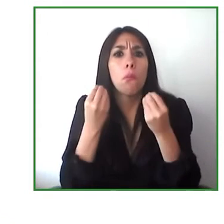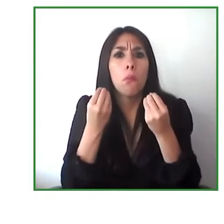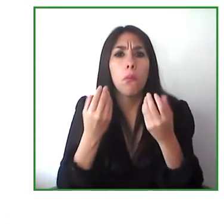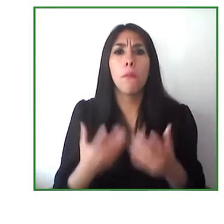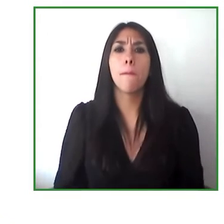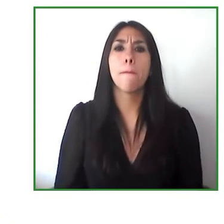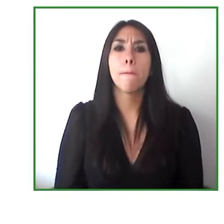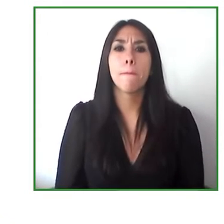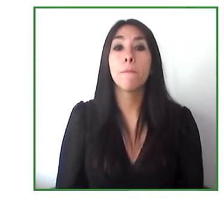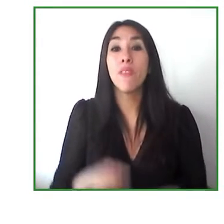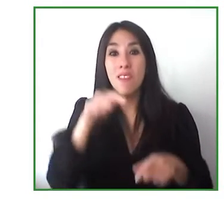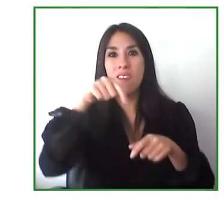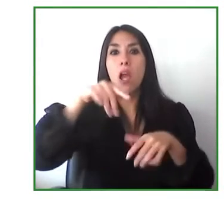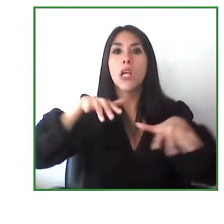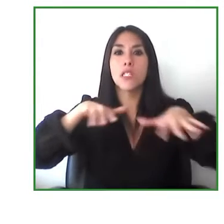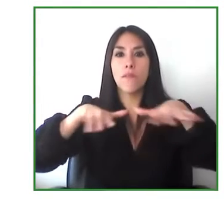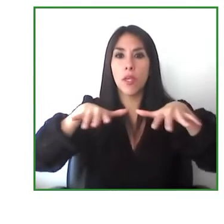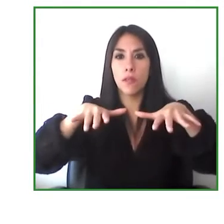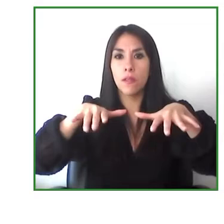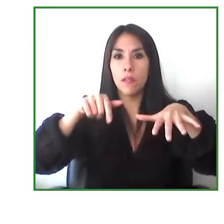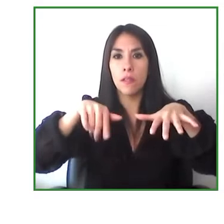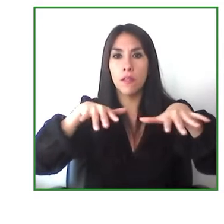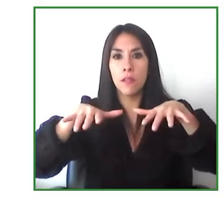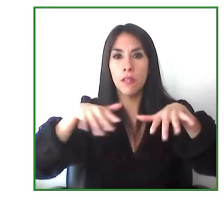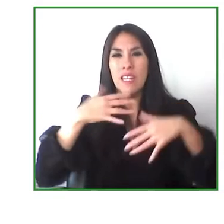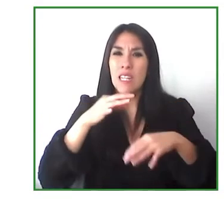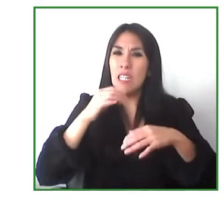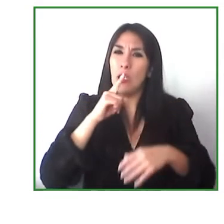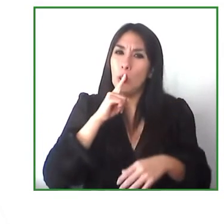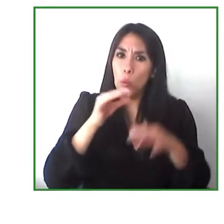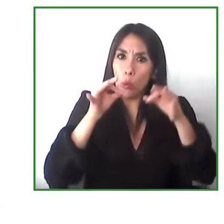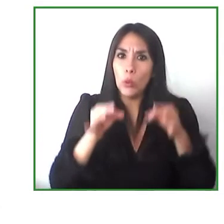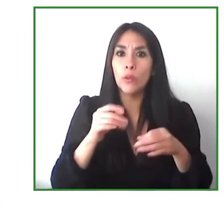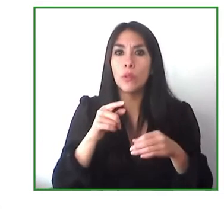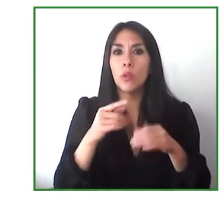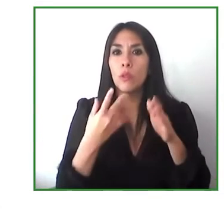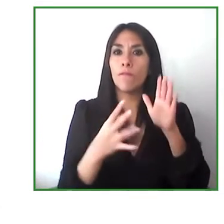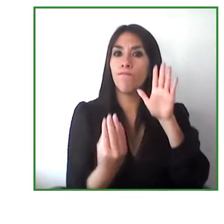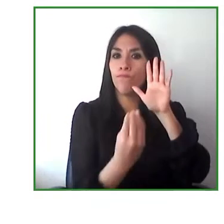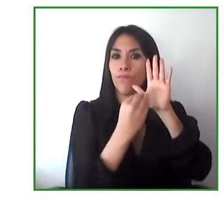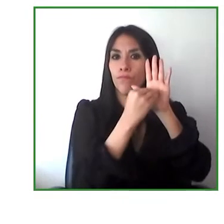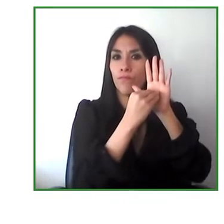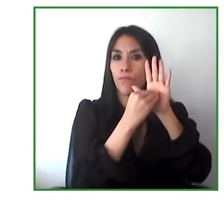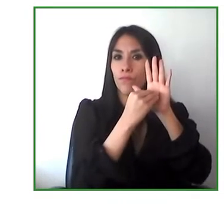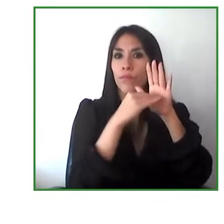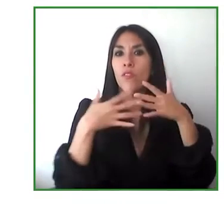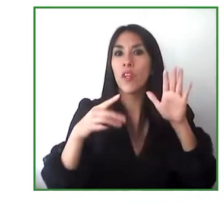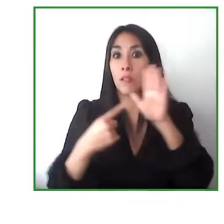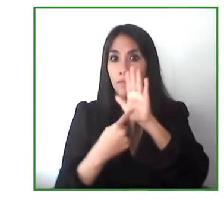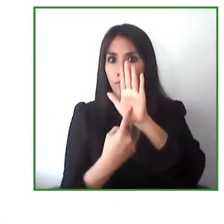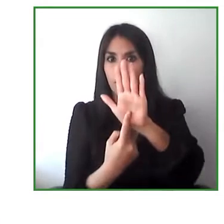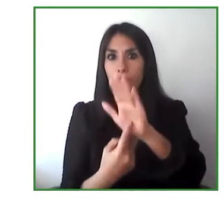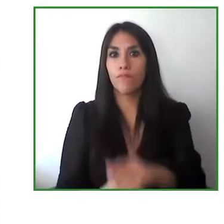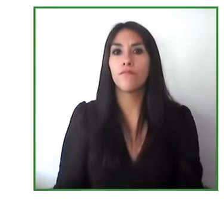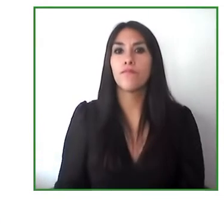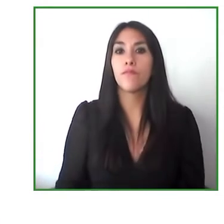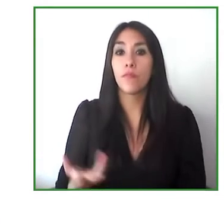the service can be included in the assistive transportation system